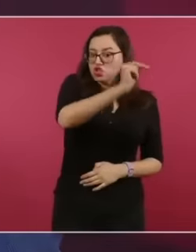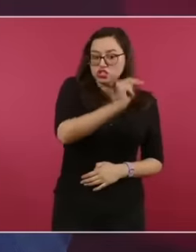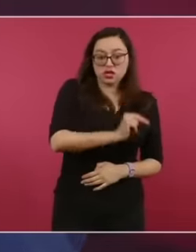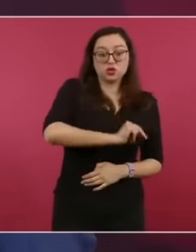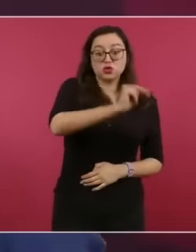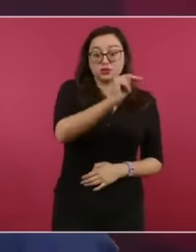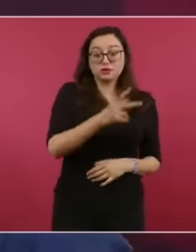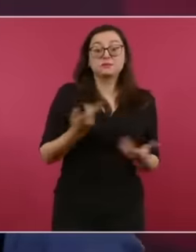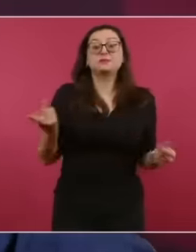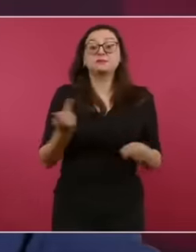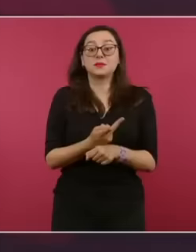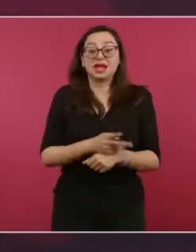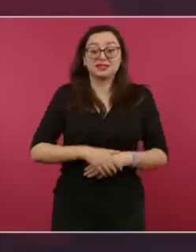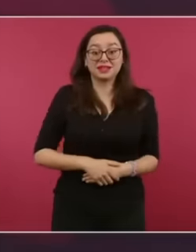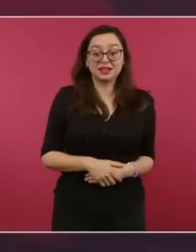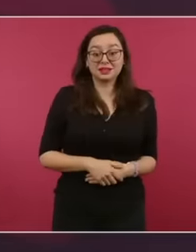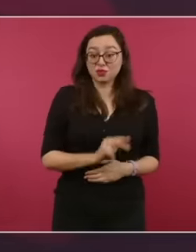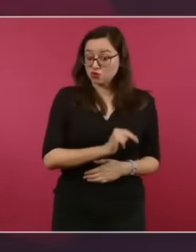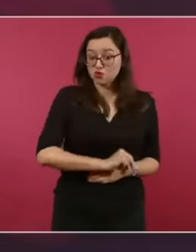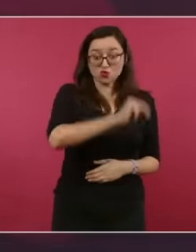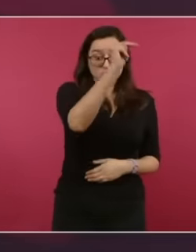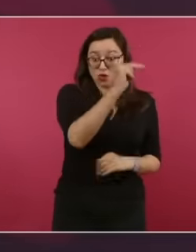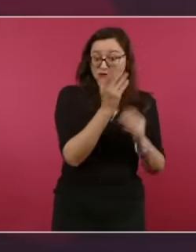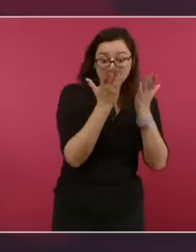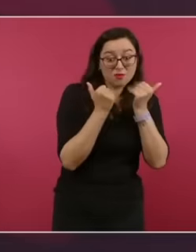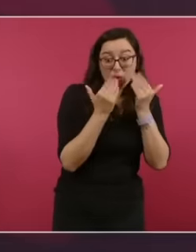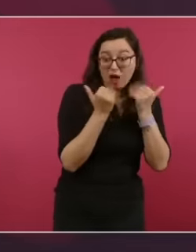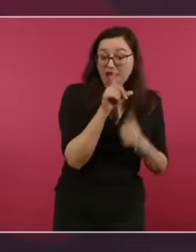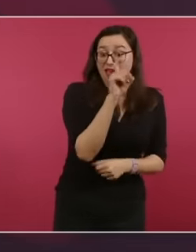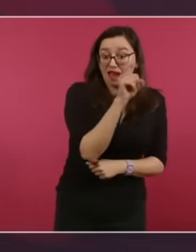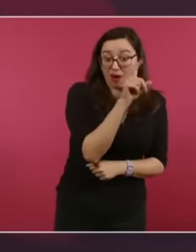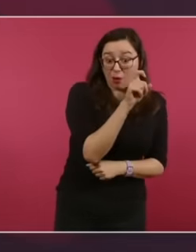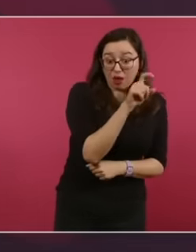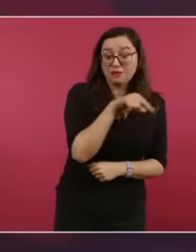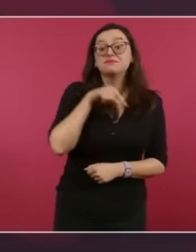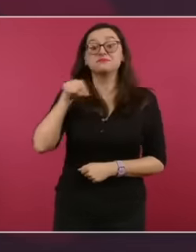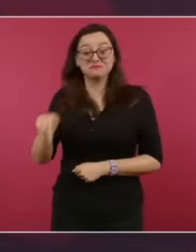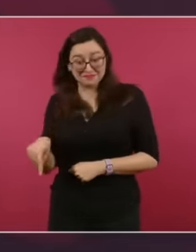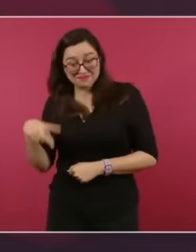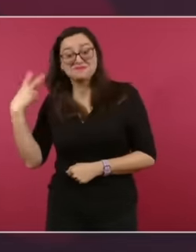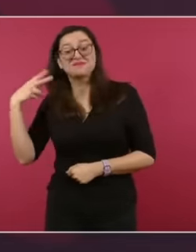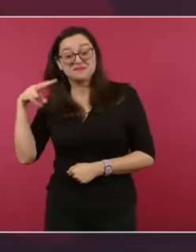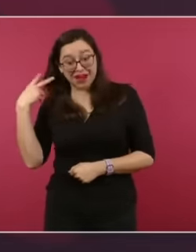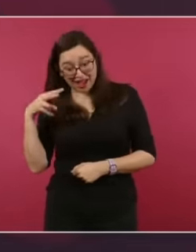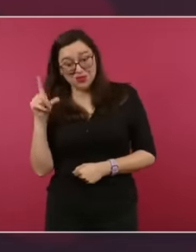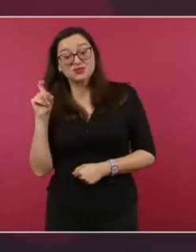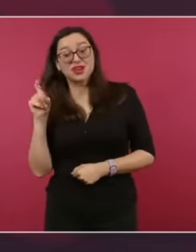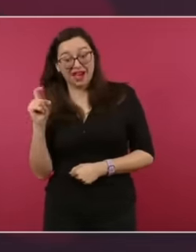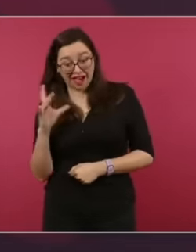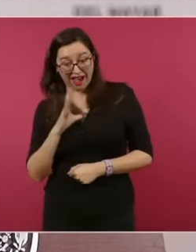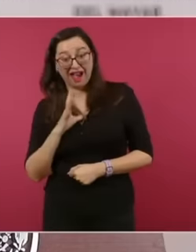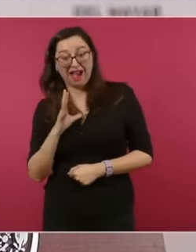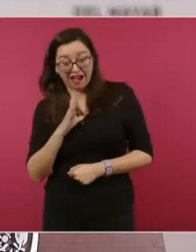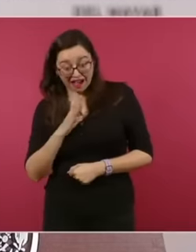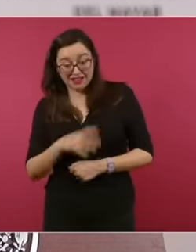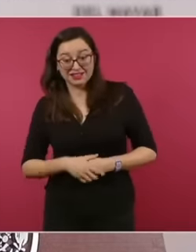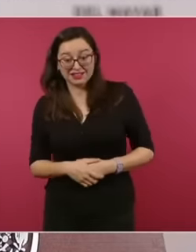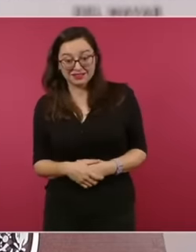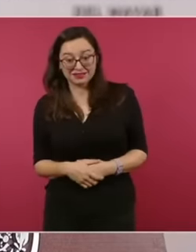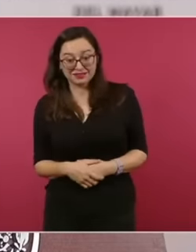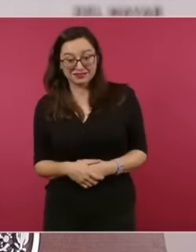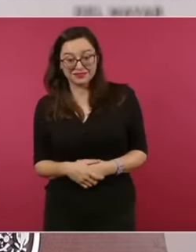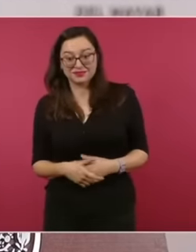it turns out that in Veracruz there is water Veracruz is like a Republic, it is not a state As happens